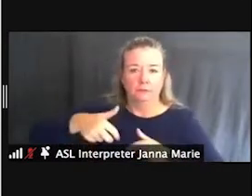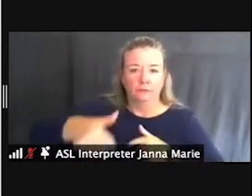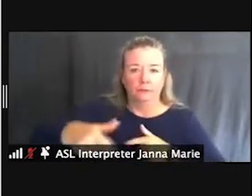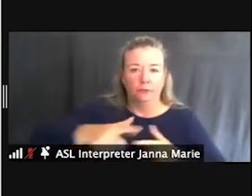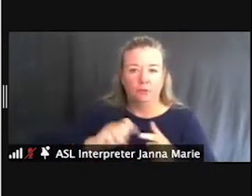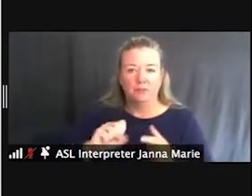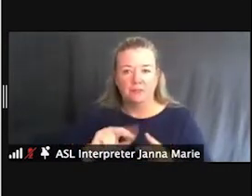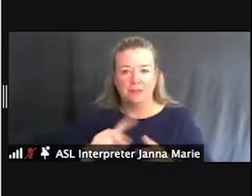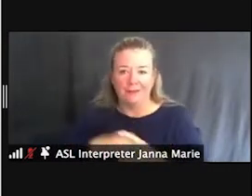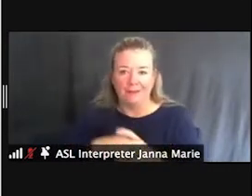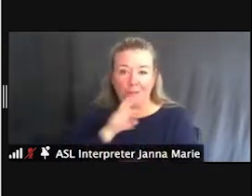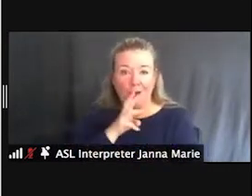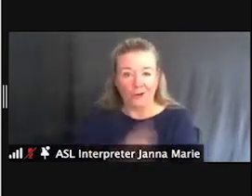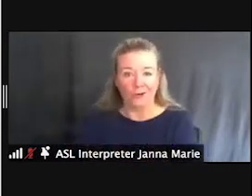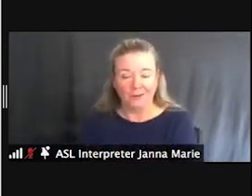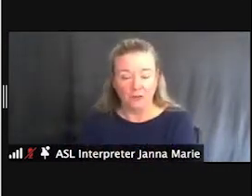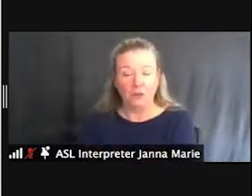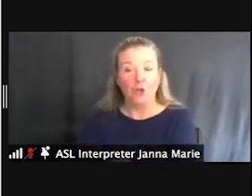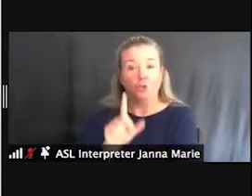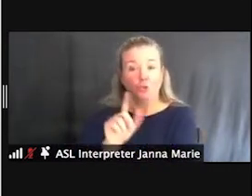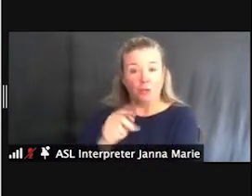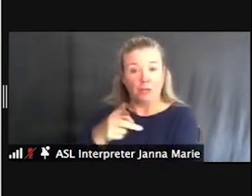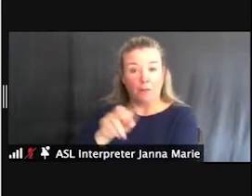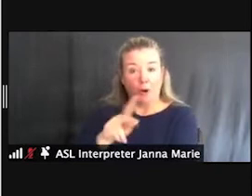Twenty of our parks actually provide beach access similar to what you see in the picture